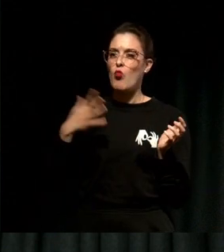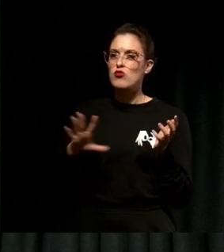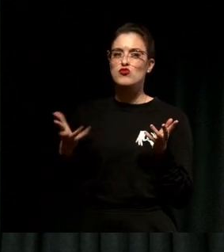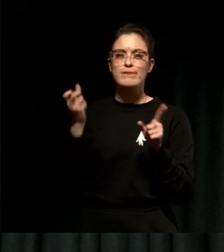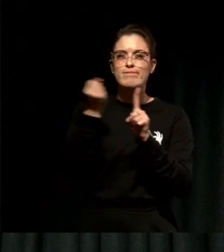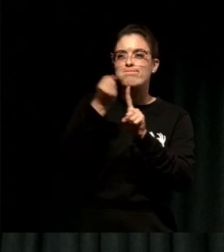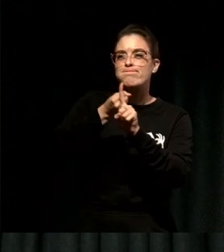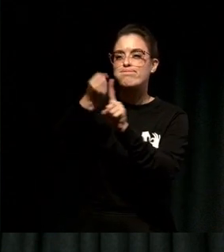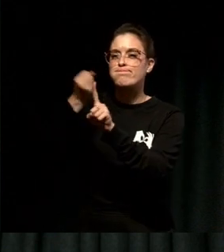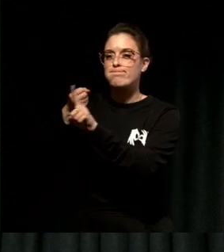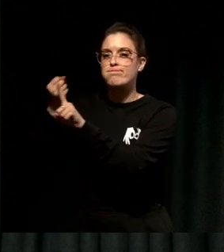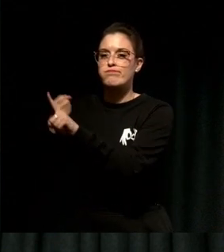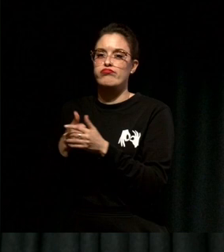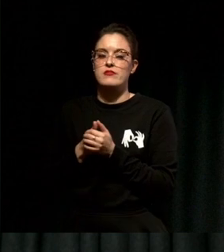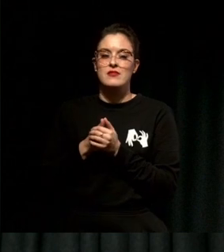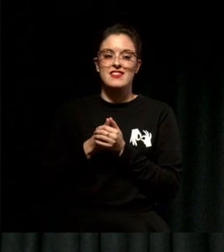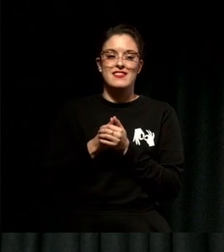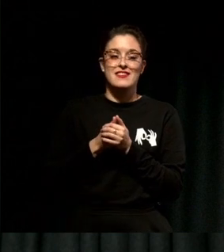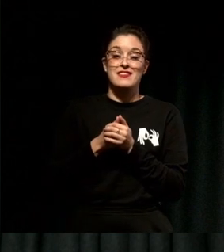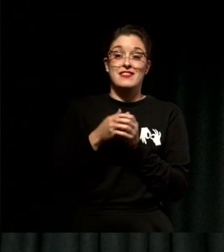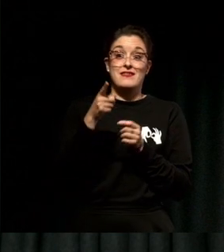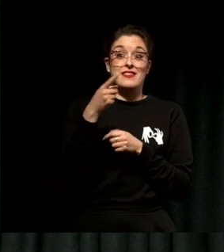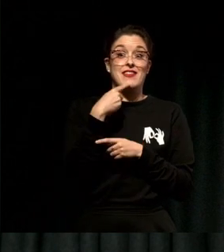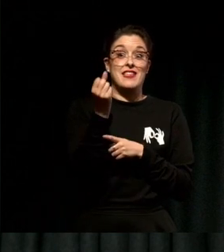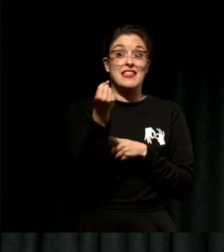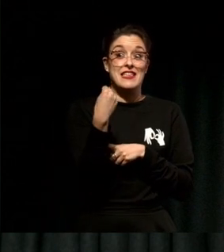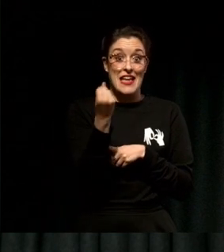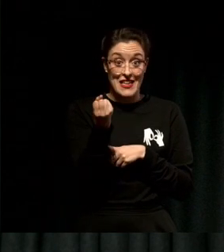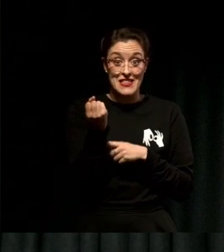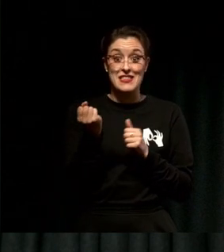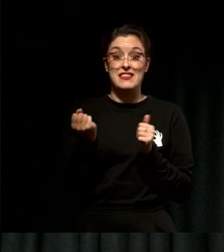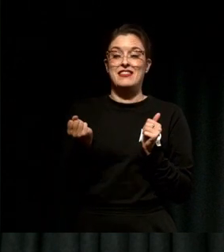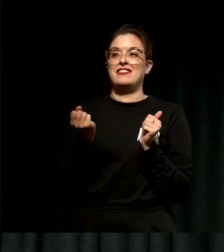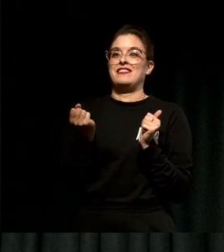And it was a special kind of yes. A full body yes.